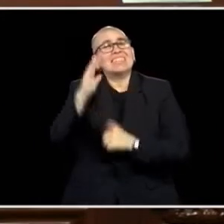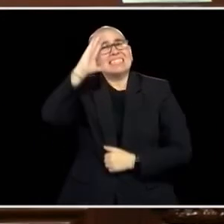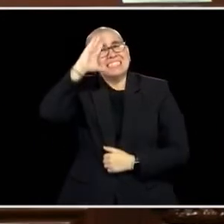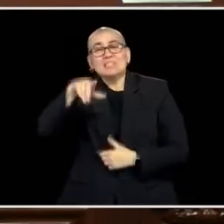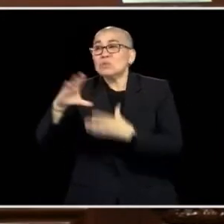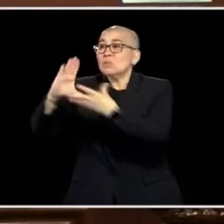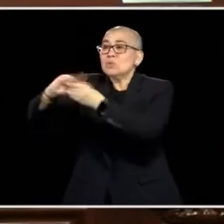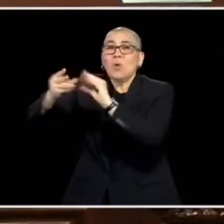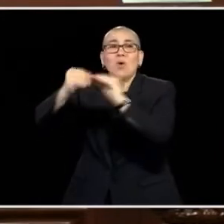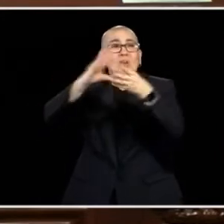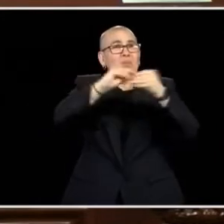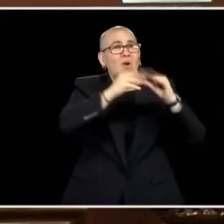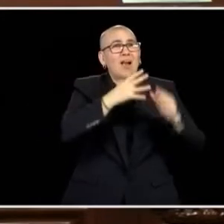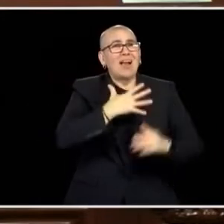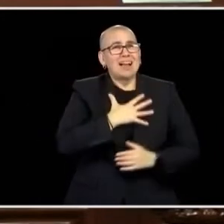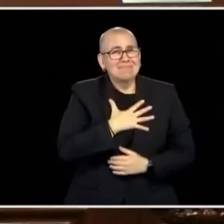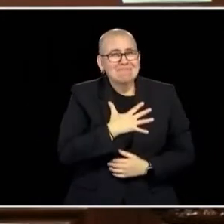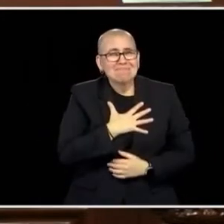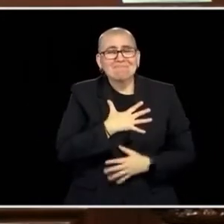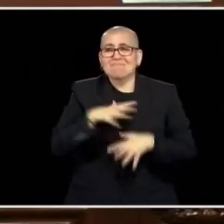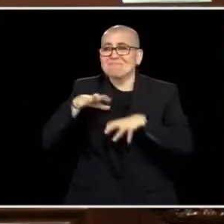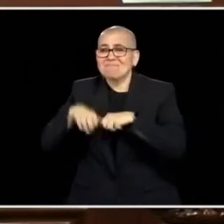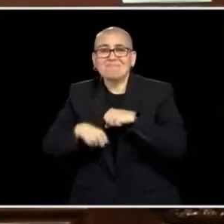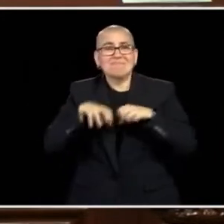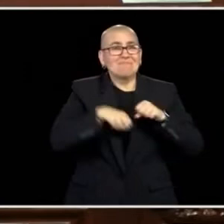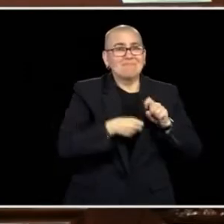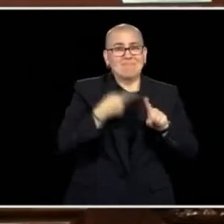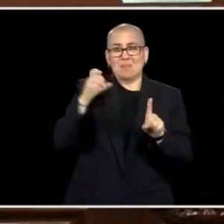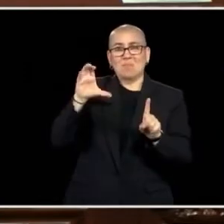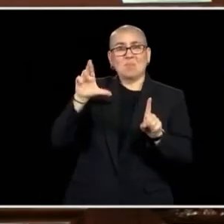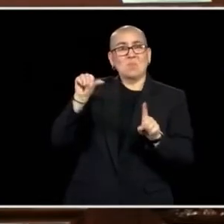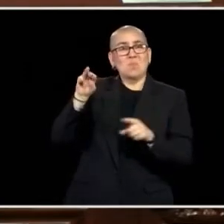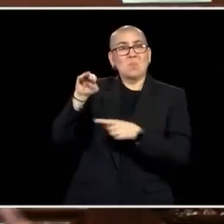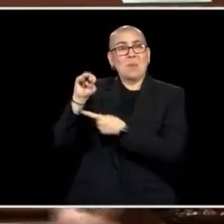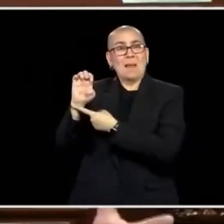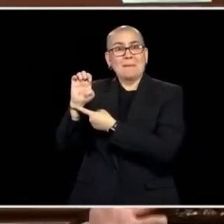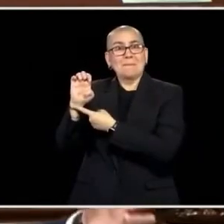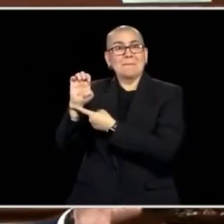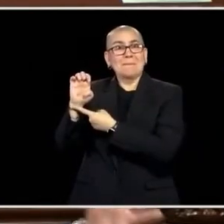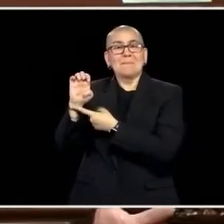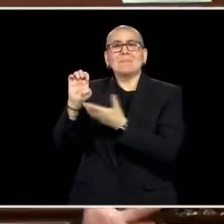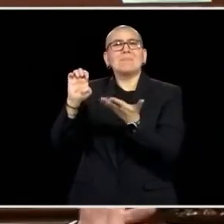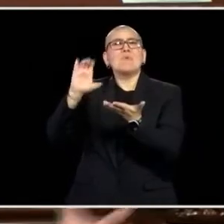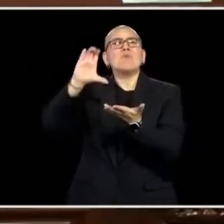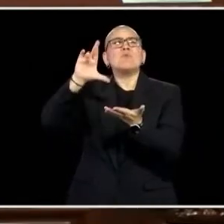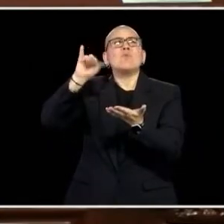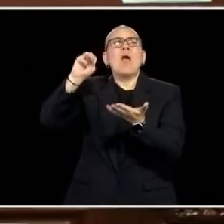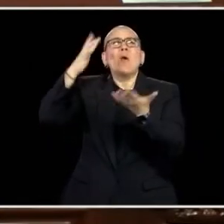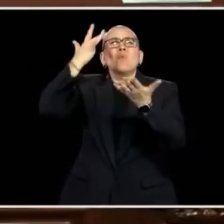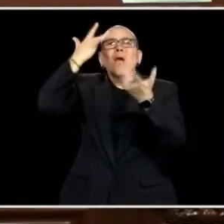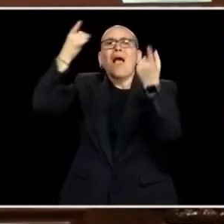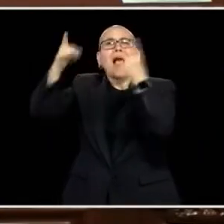WE'RE GOING TO REDUCE CRIME BECAUSE THE SALES ARE DRIVING THE CRIME. THEY'RE DRIVING THE THINGS THAT ARE HAPPENING. THAT IS A COMMON GOAL THAT ALL